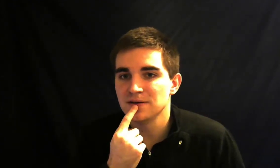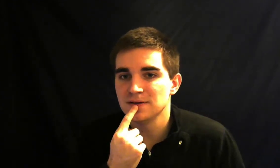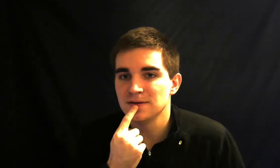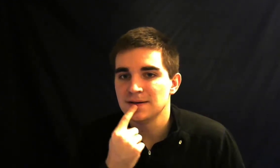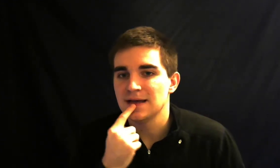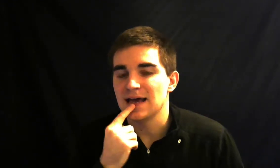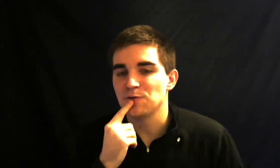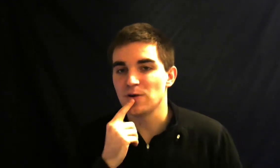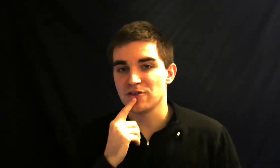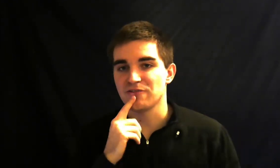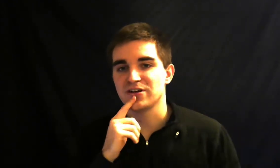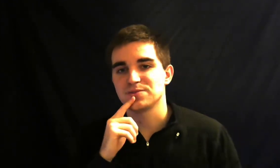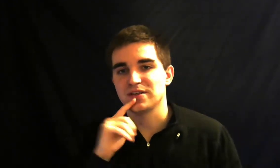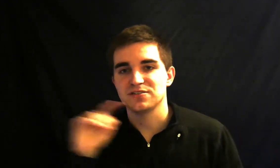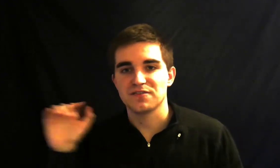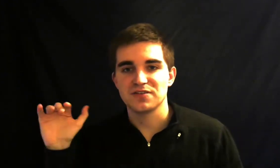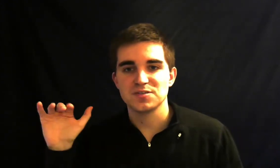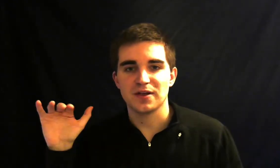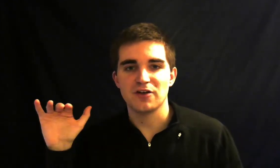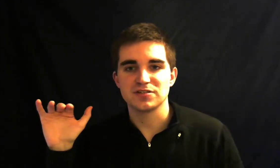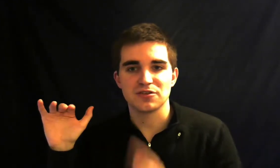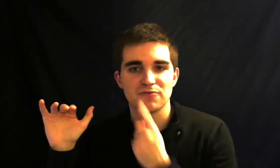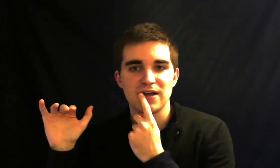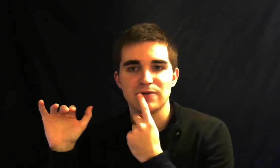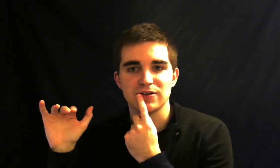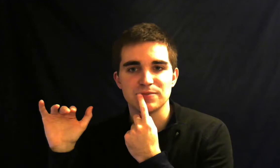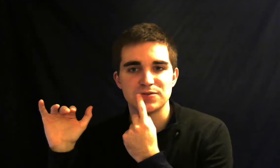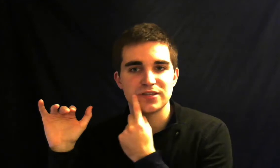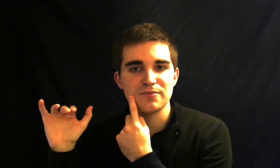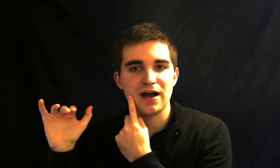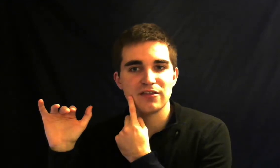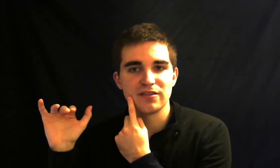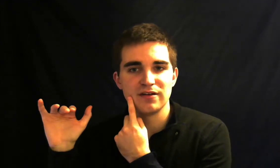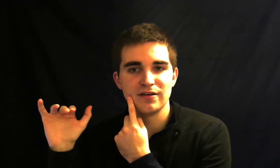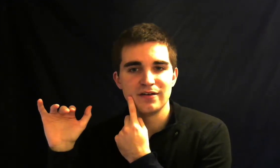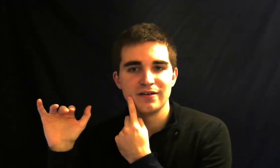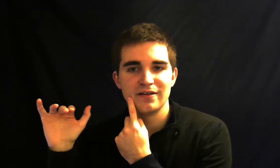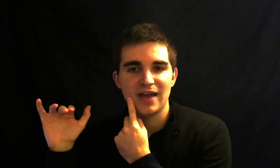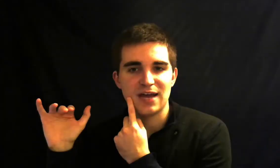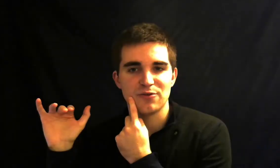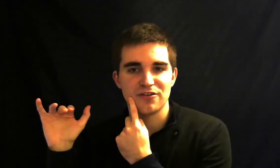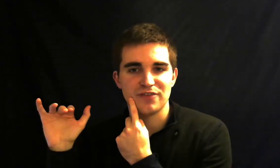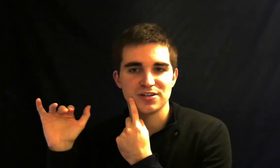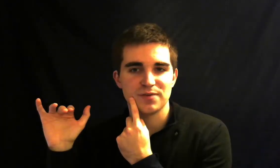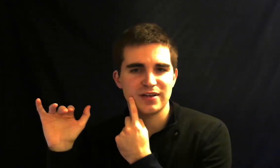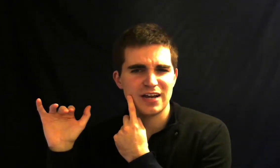where their fingers calling so if they're fingerspelling over to the right you want to look between their mouth and where they're fingerspelling kind of in